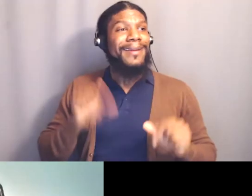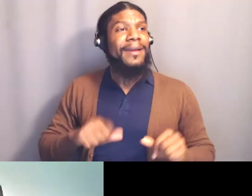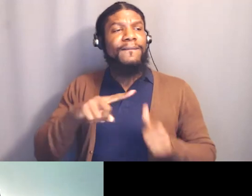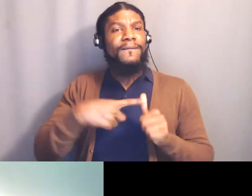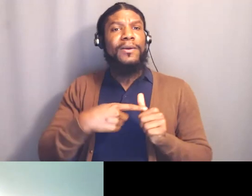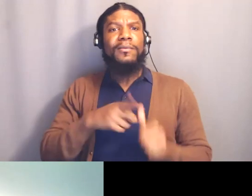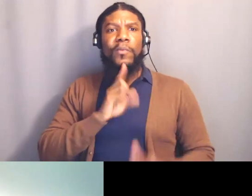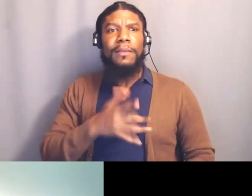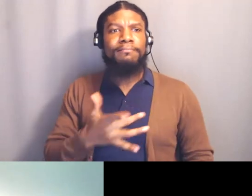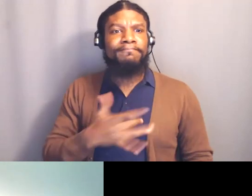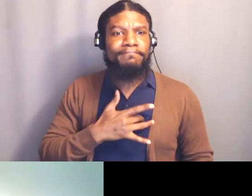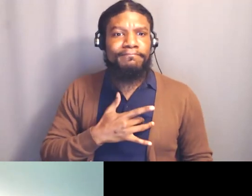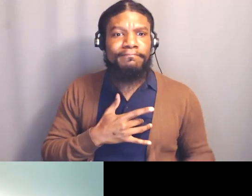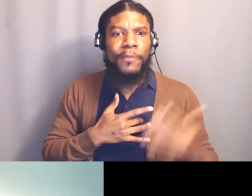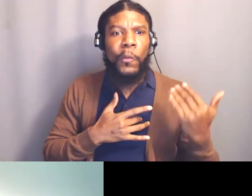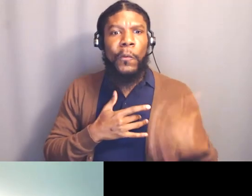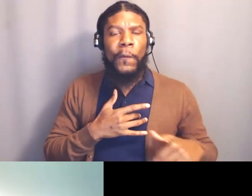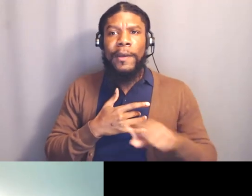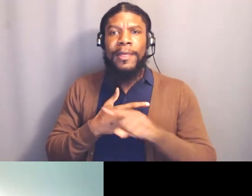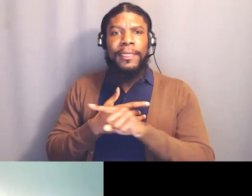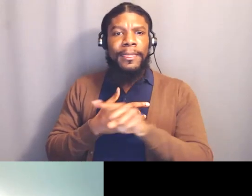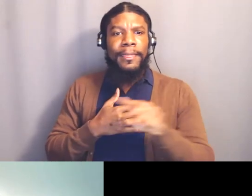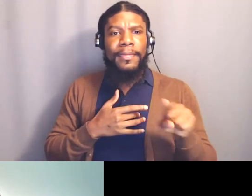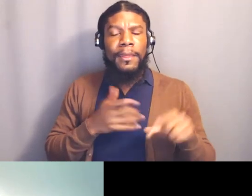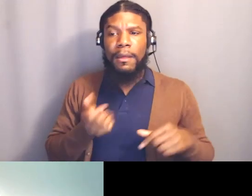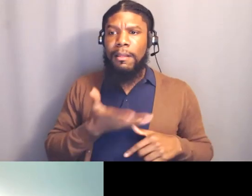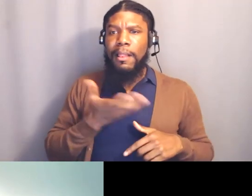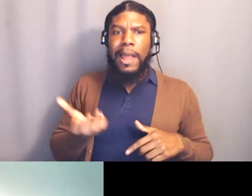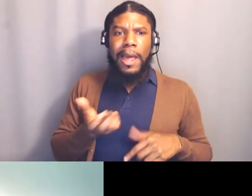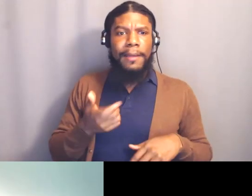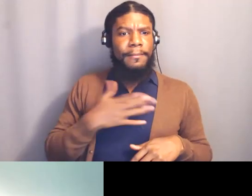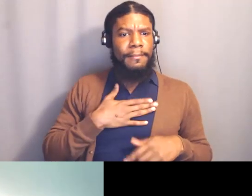by how a lot of the things that I wrote down,